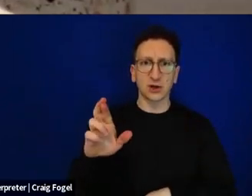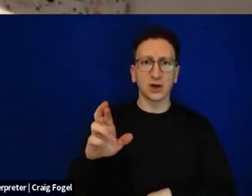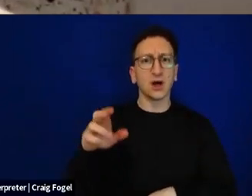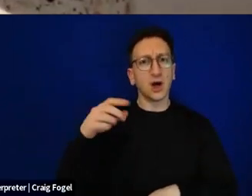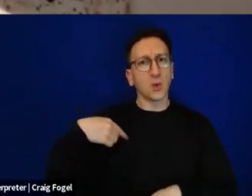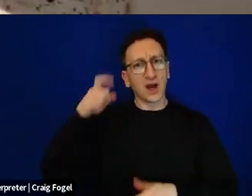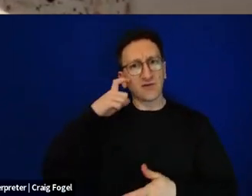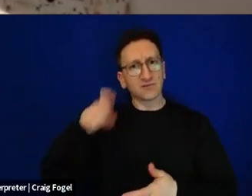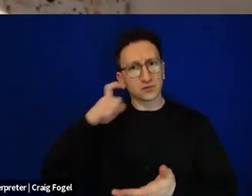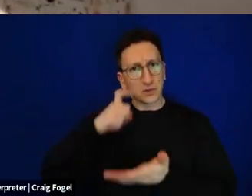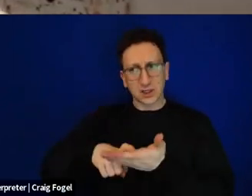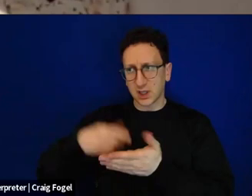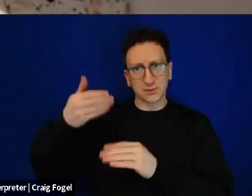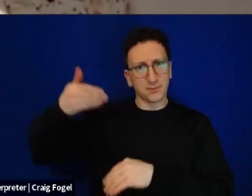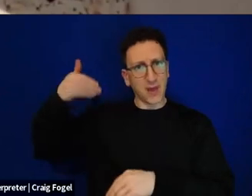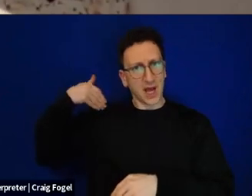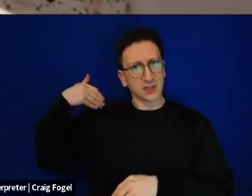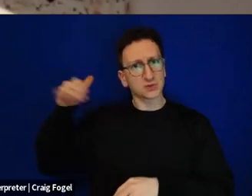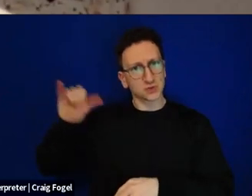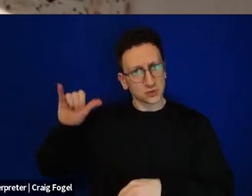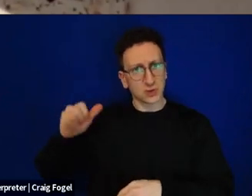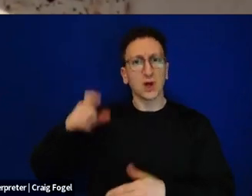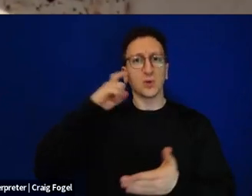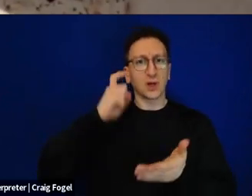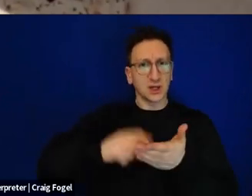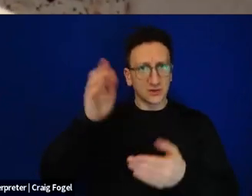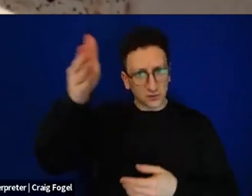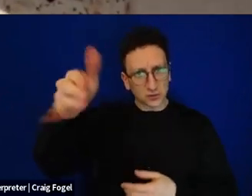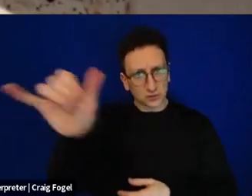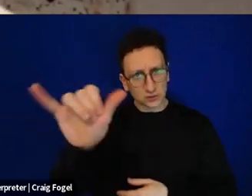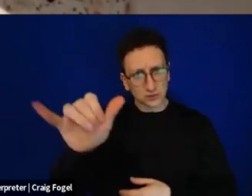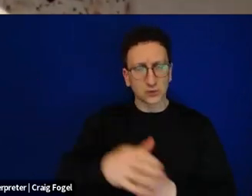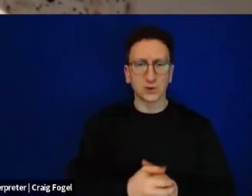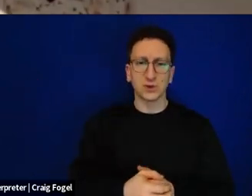But as we approach this year's Seder, my suggestion to you is to find, three or four